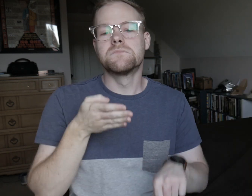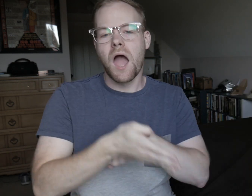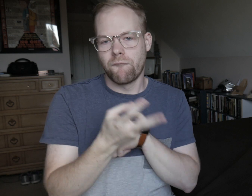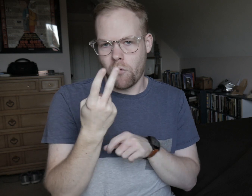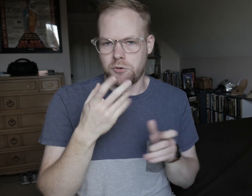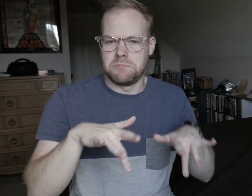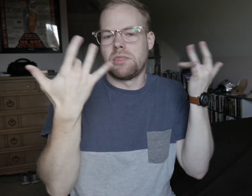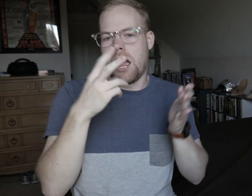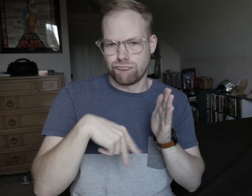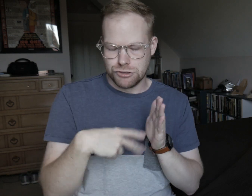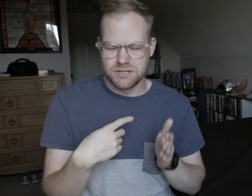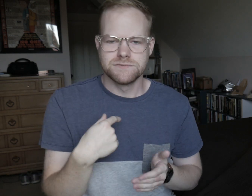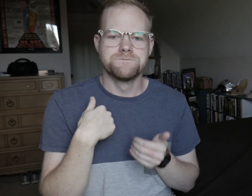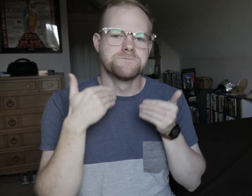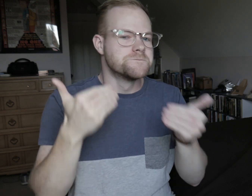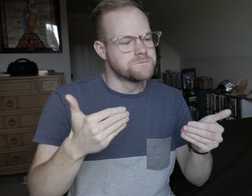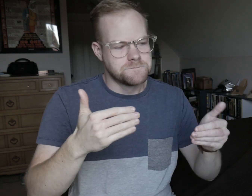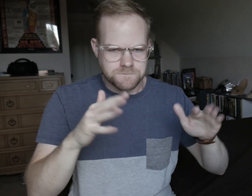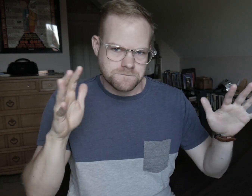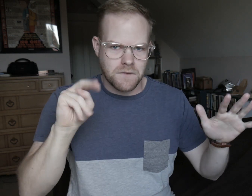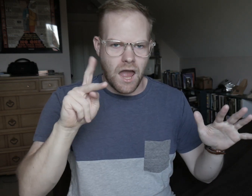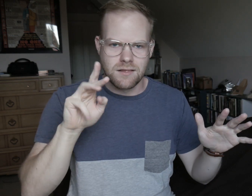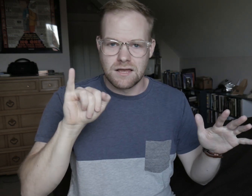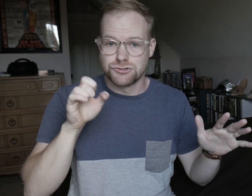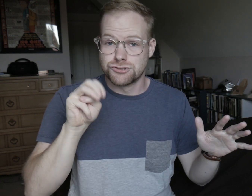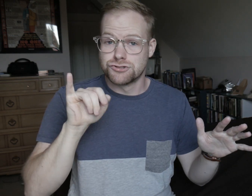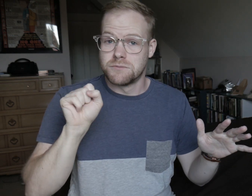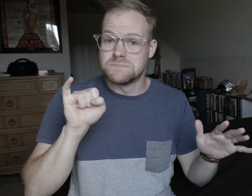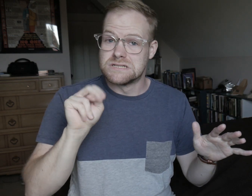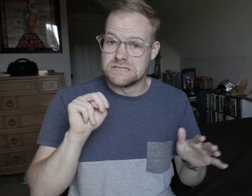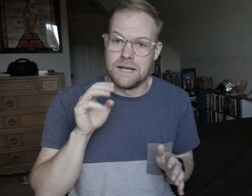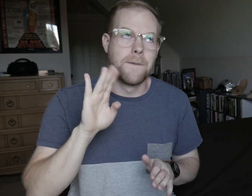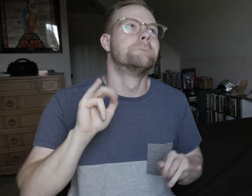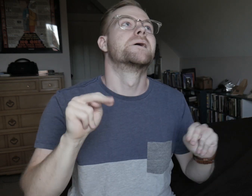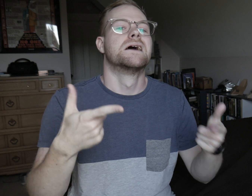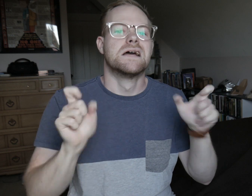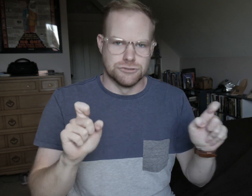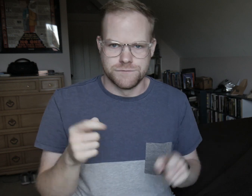After a couple of light reads, I went on a N.K. Jemisin binge.